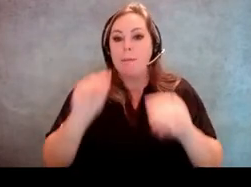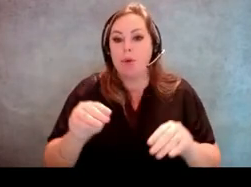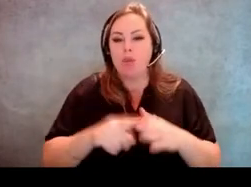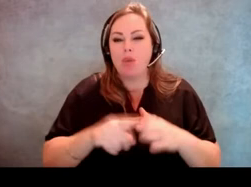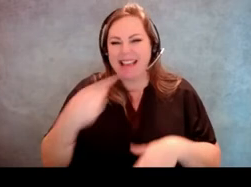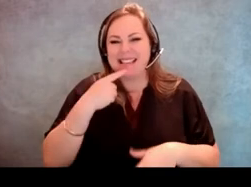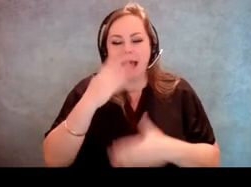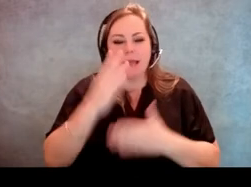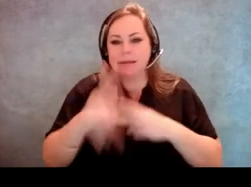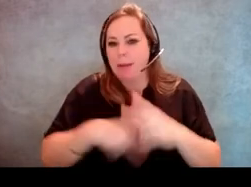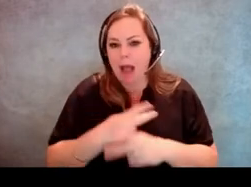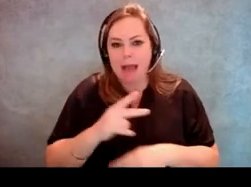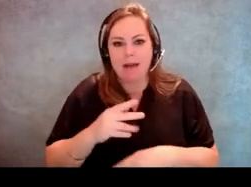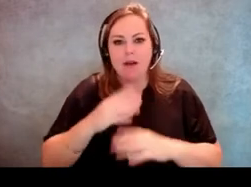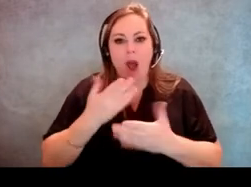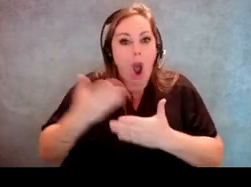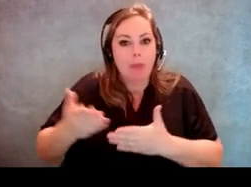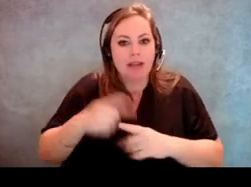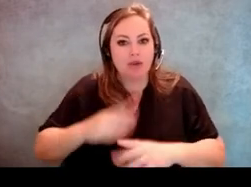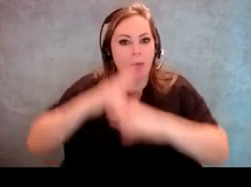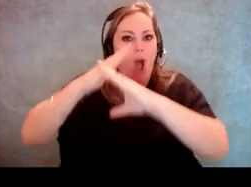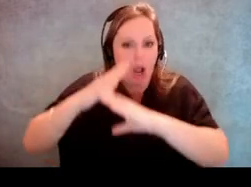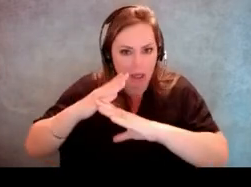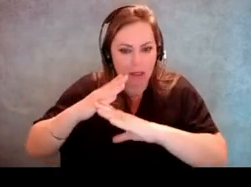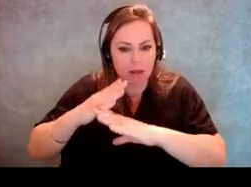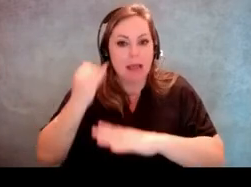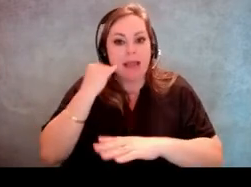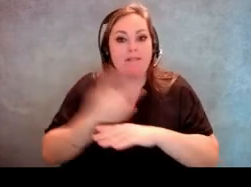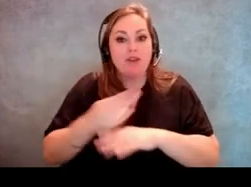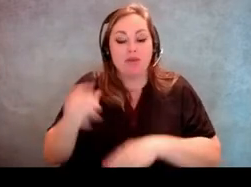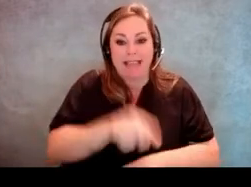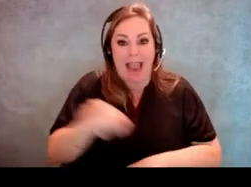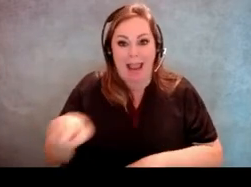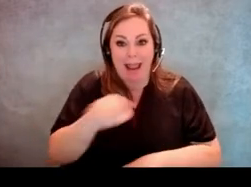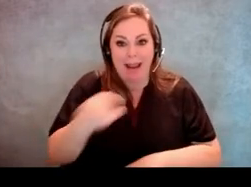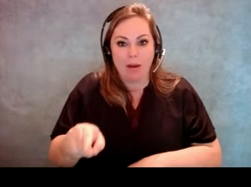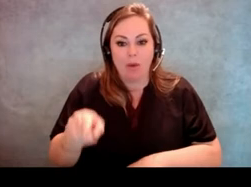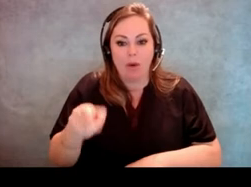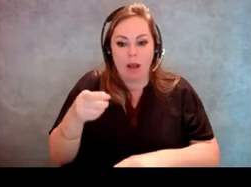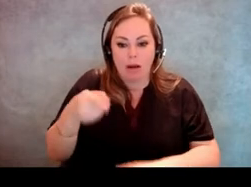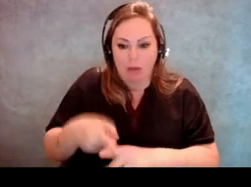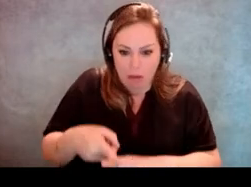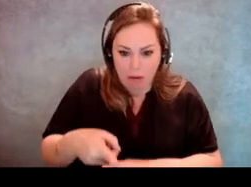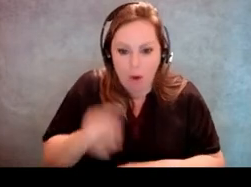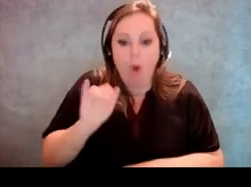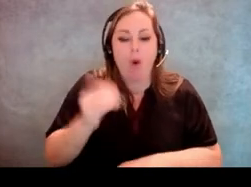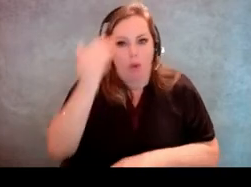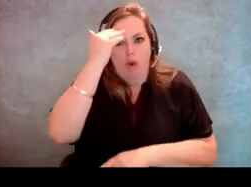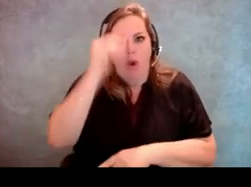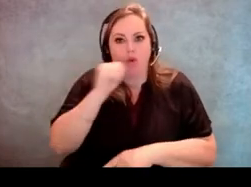some sort of object underneath there. That way if they're using a white cane they know that they can't walk under in that direction.